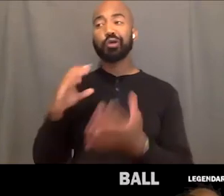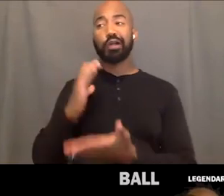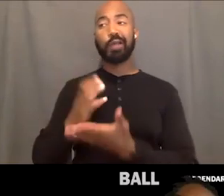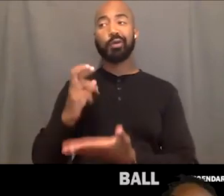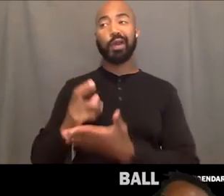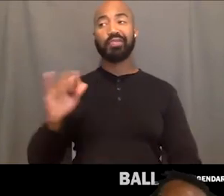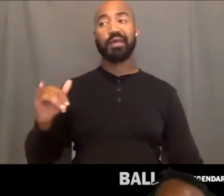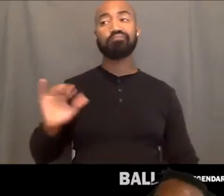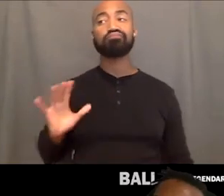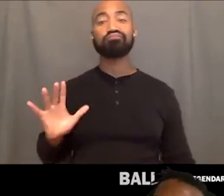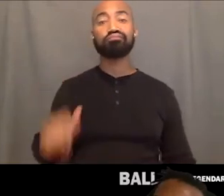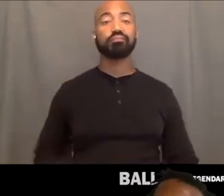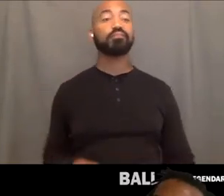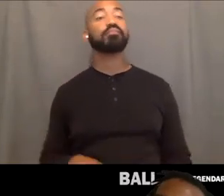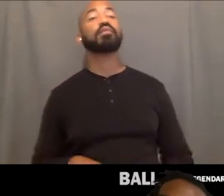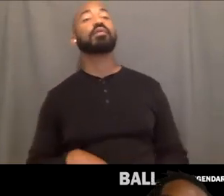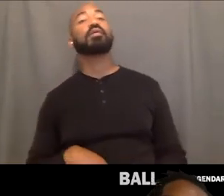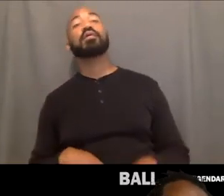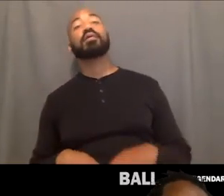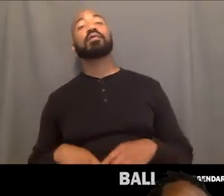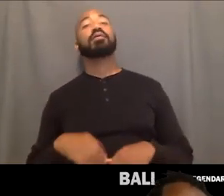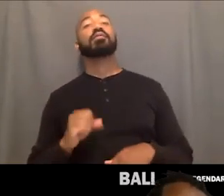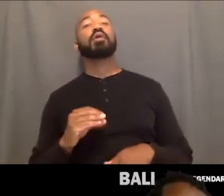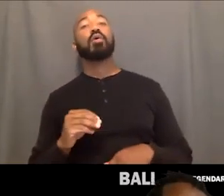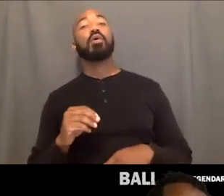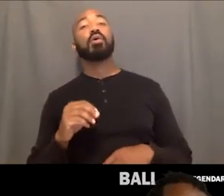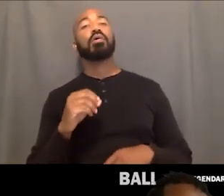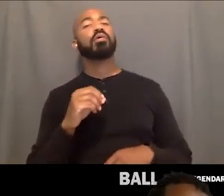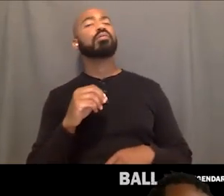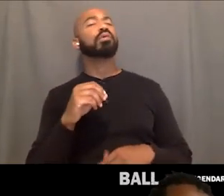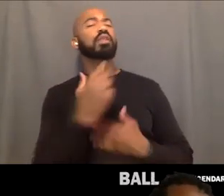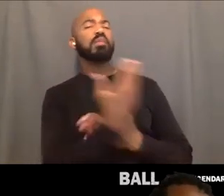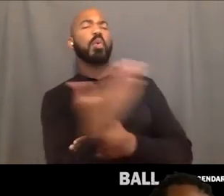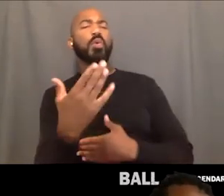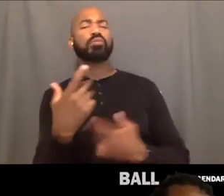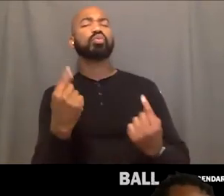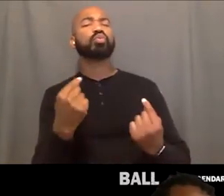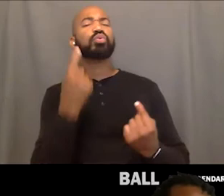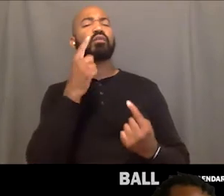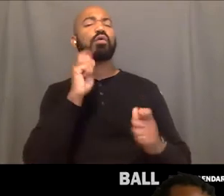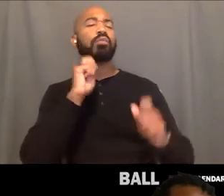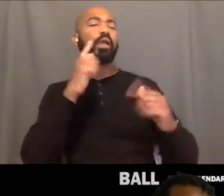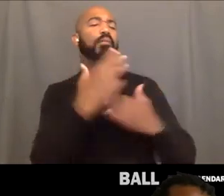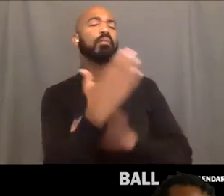So if, what's your wake up ritual these days? You say what?